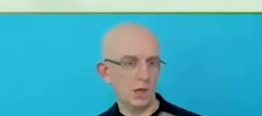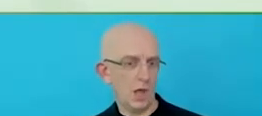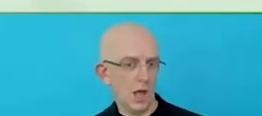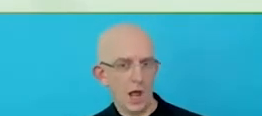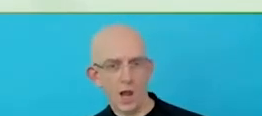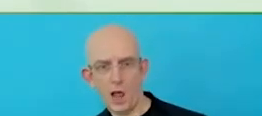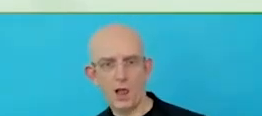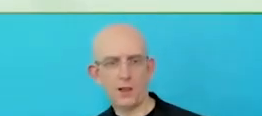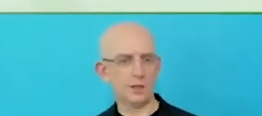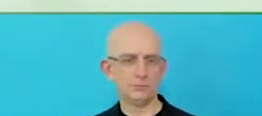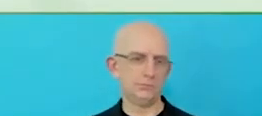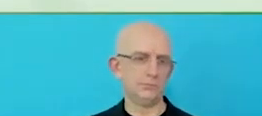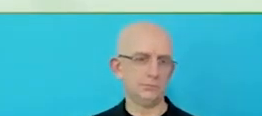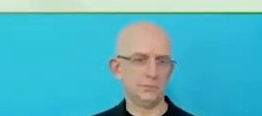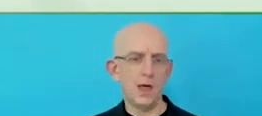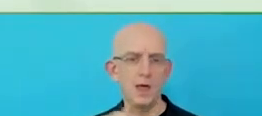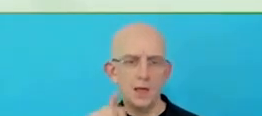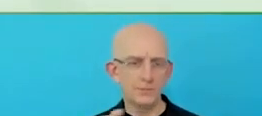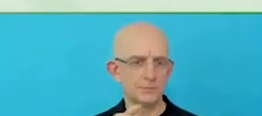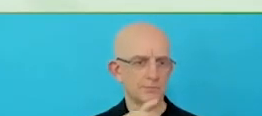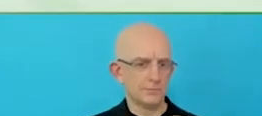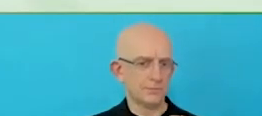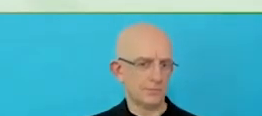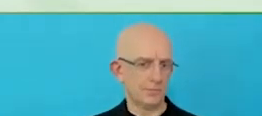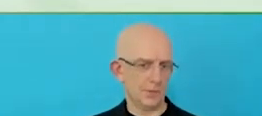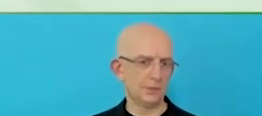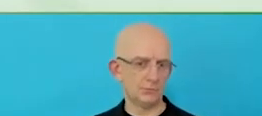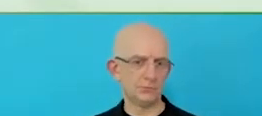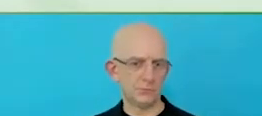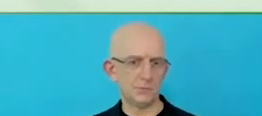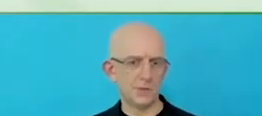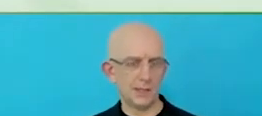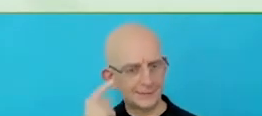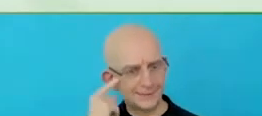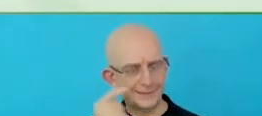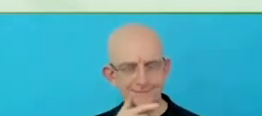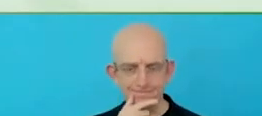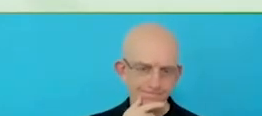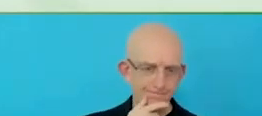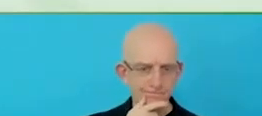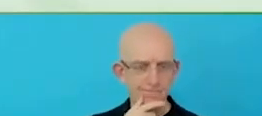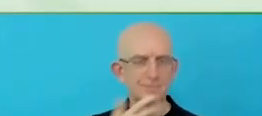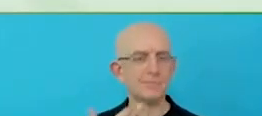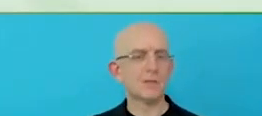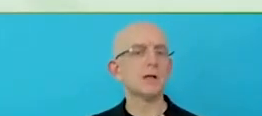We, as we said, we continue on our journey of accessible technology and product design.